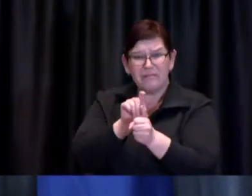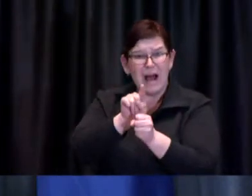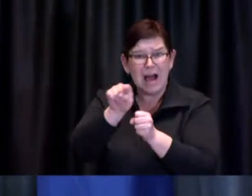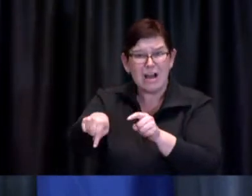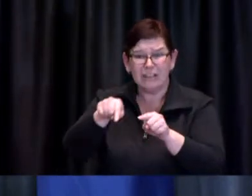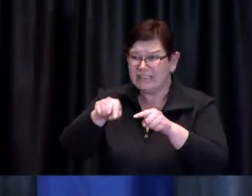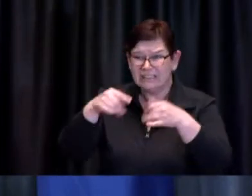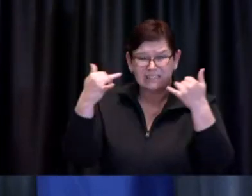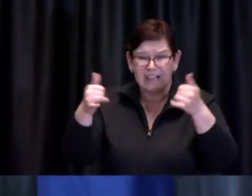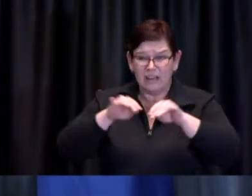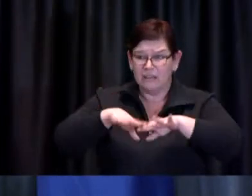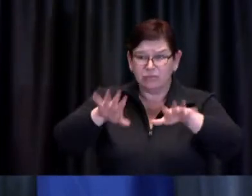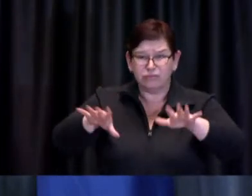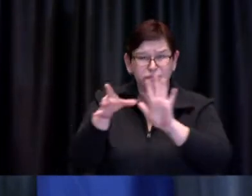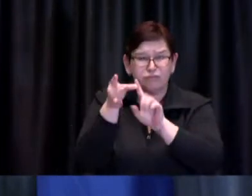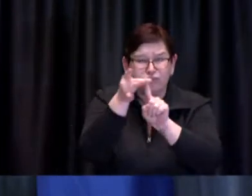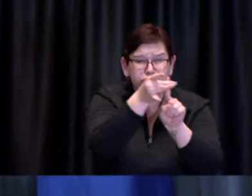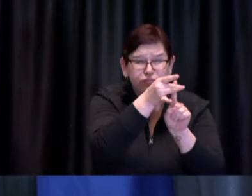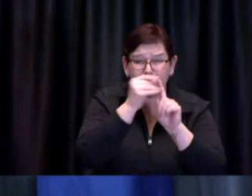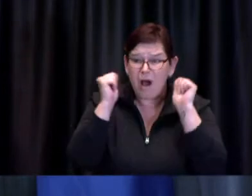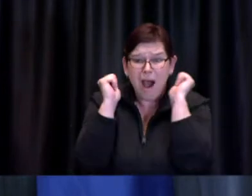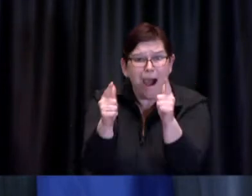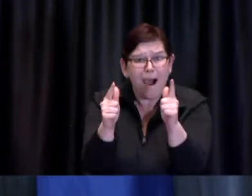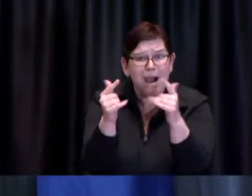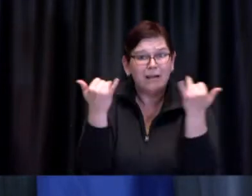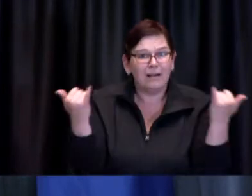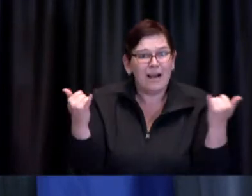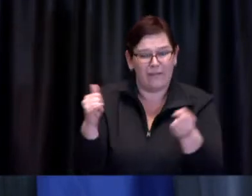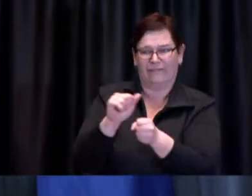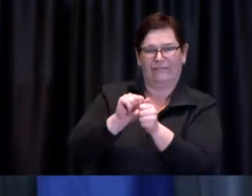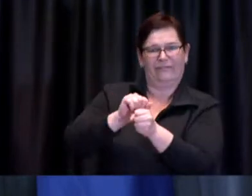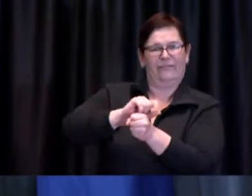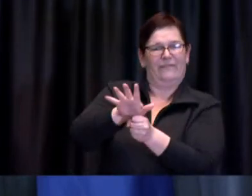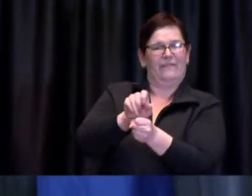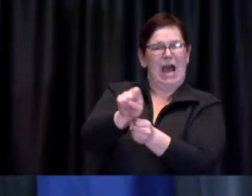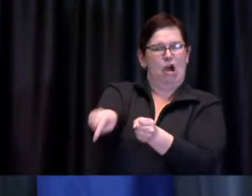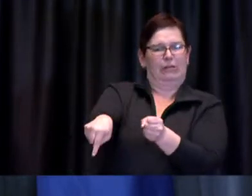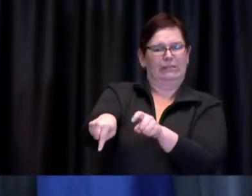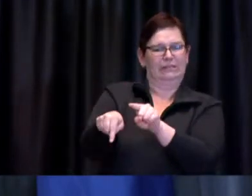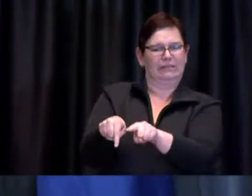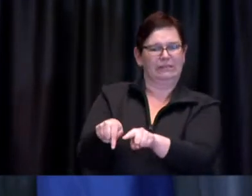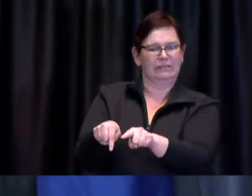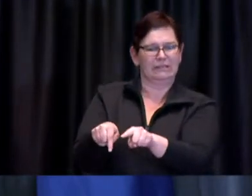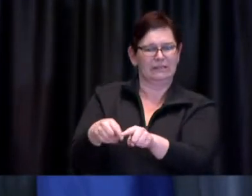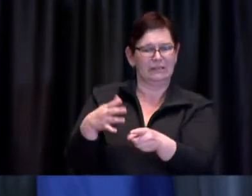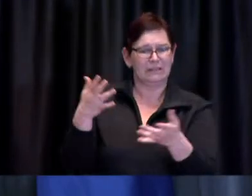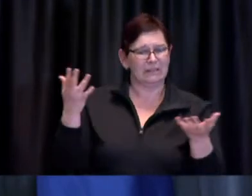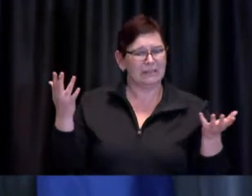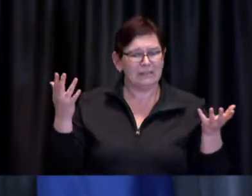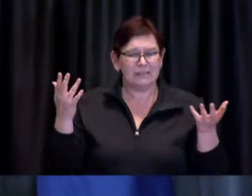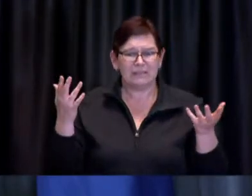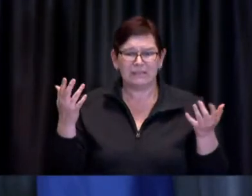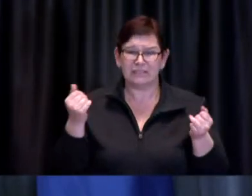Every time the virus spreads from one person to another, the virus has an opportunity to mutate